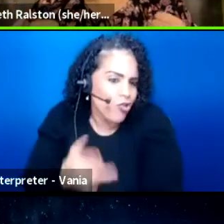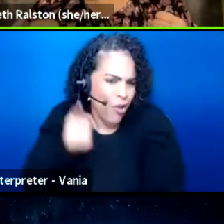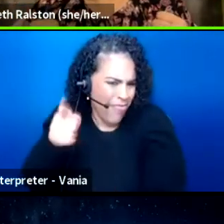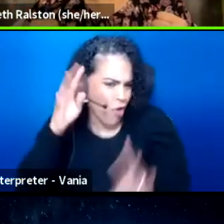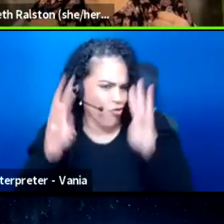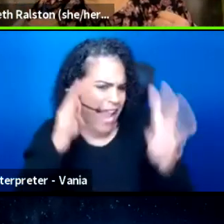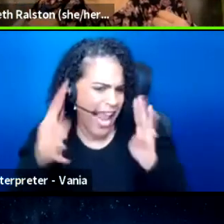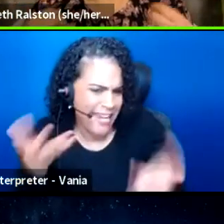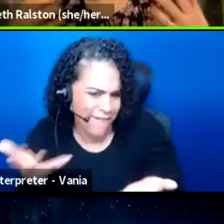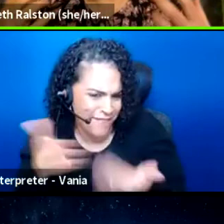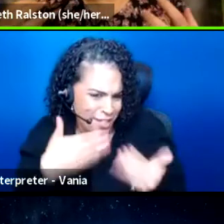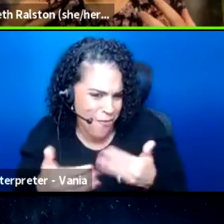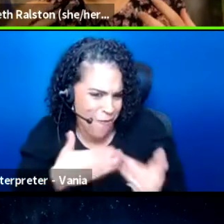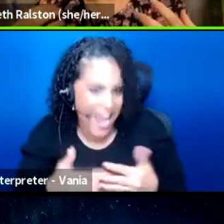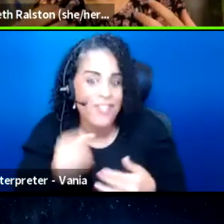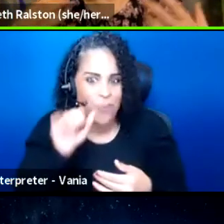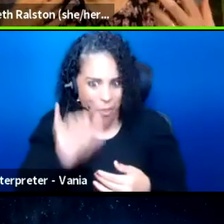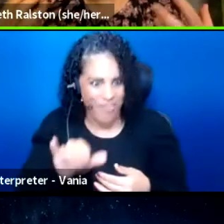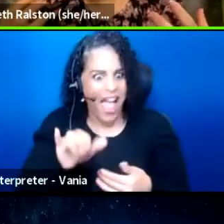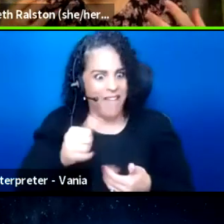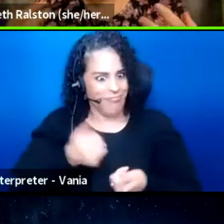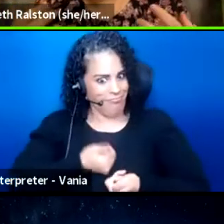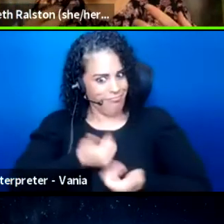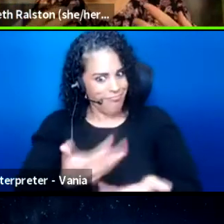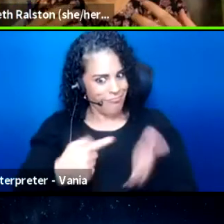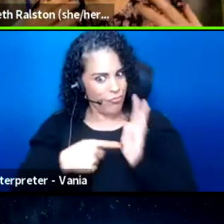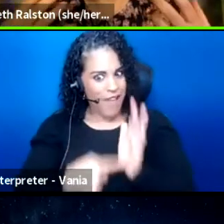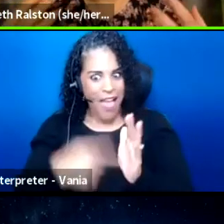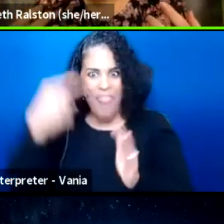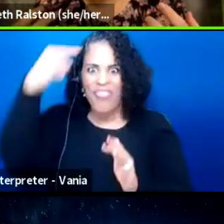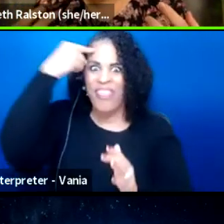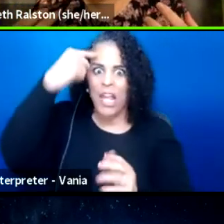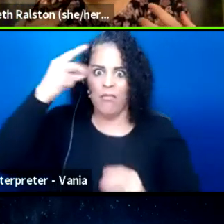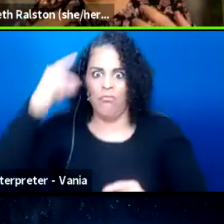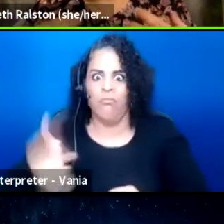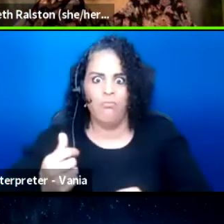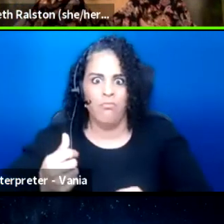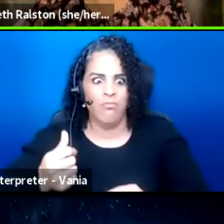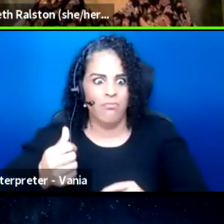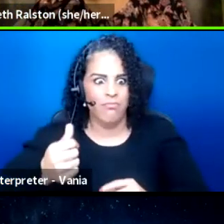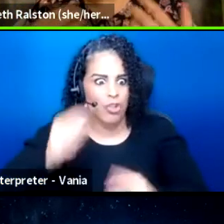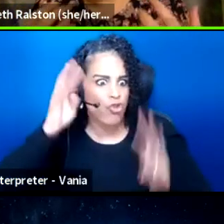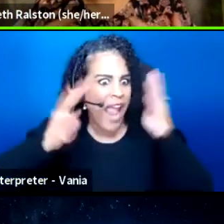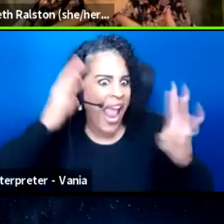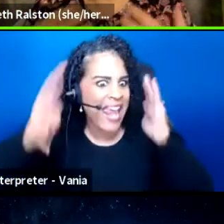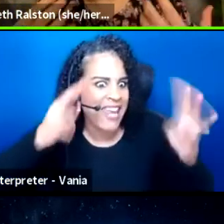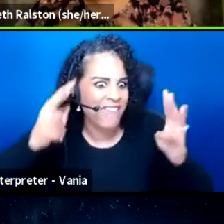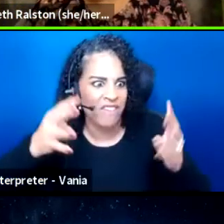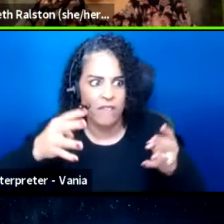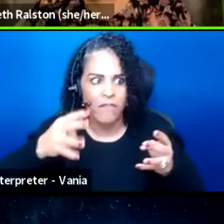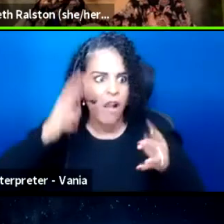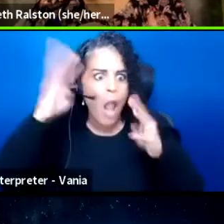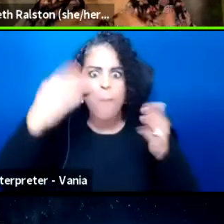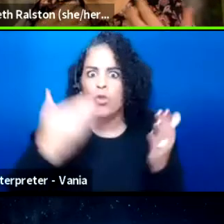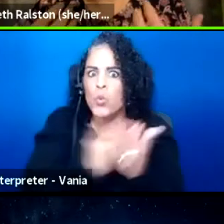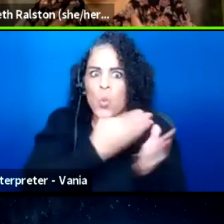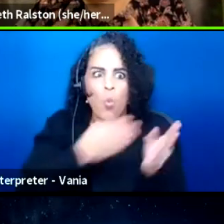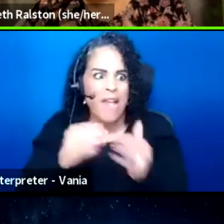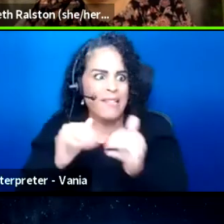and so this has forced them to think on their toes and be creative and come up with new ways of storytelling